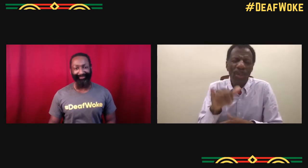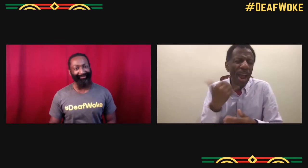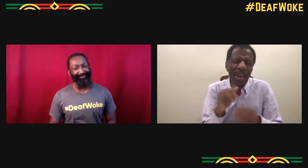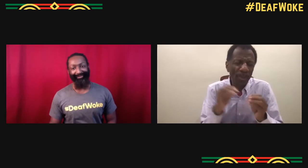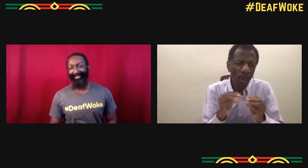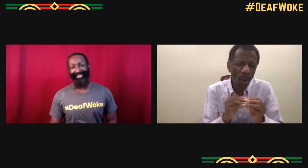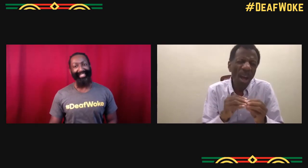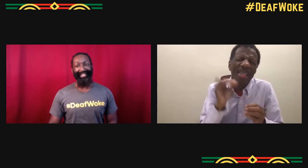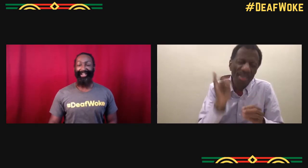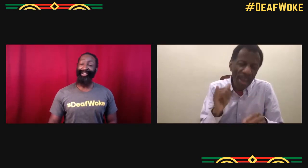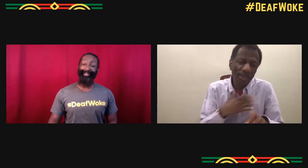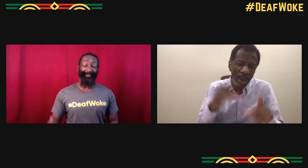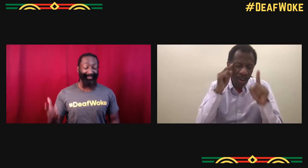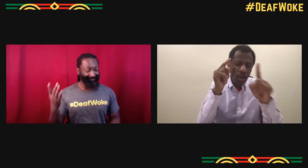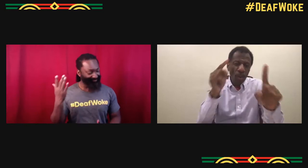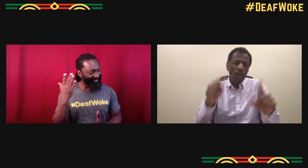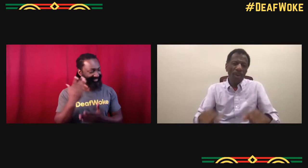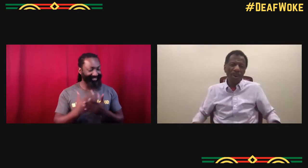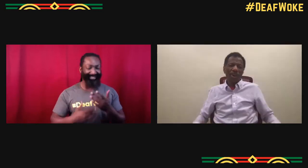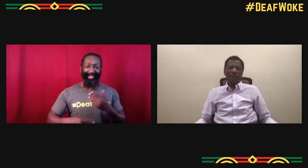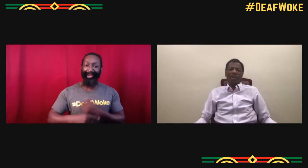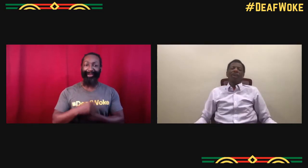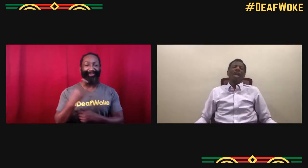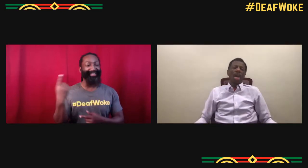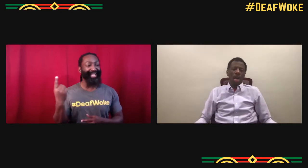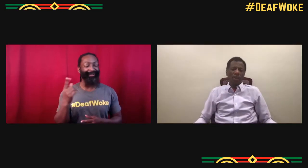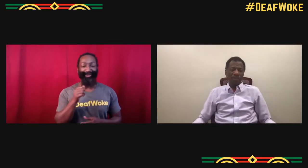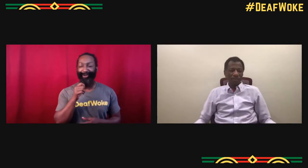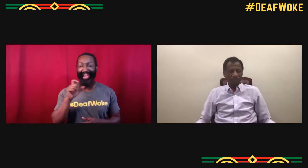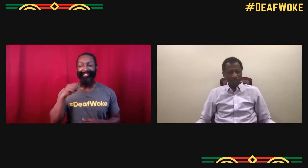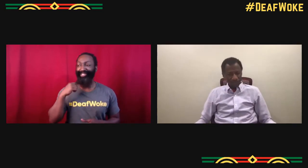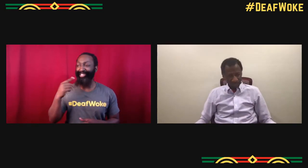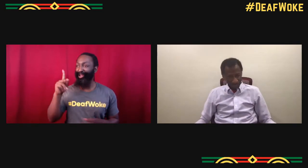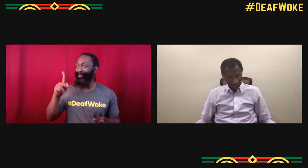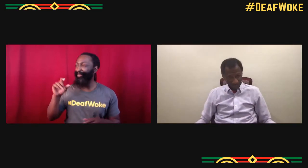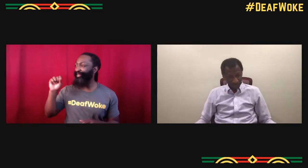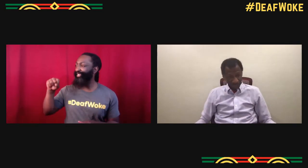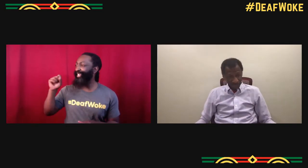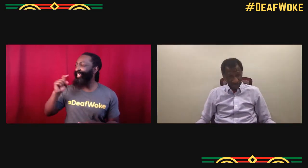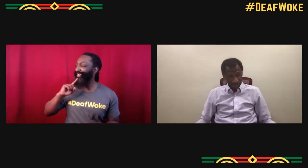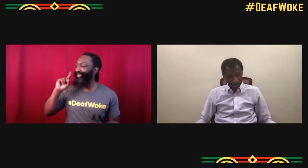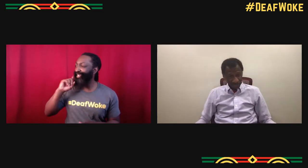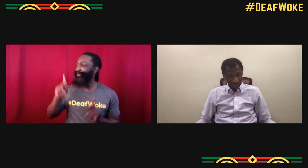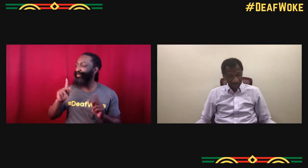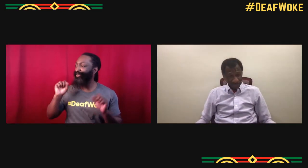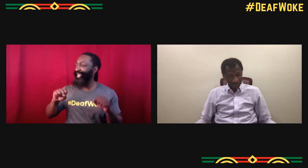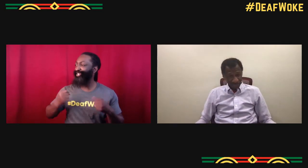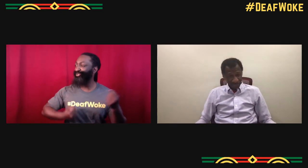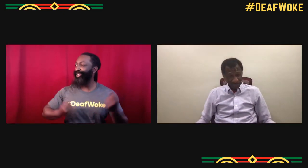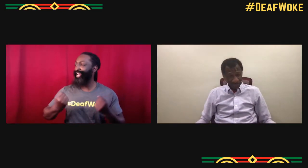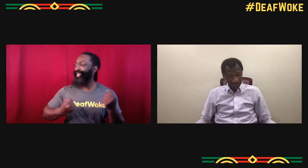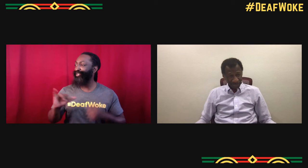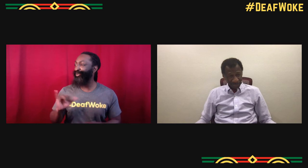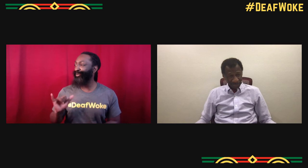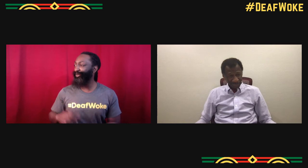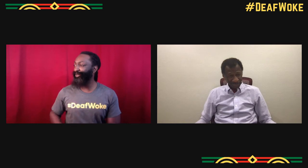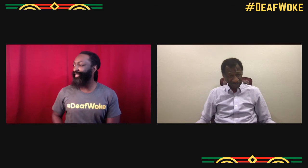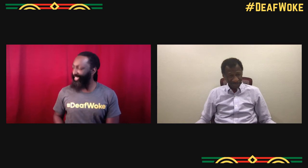it's about and that's my goal every day, educating Always, yeah.